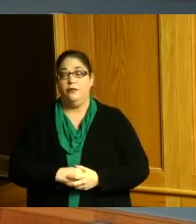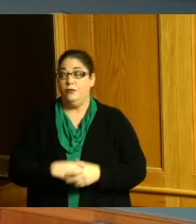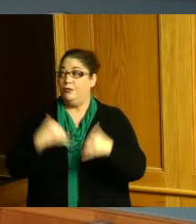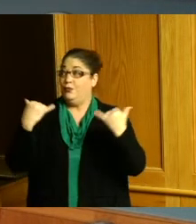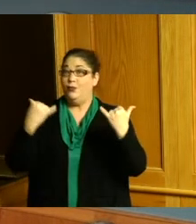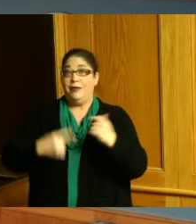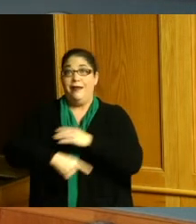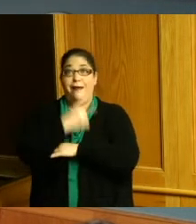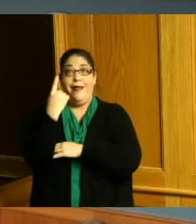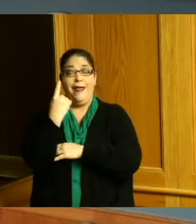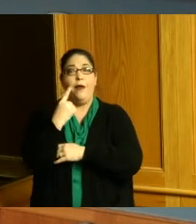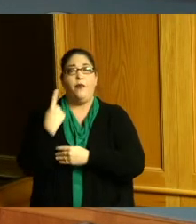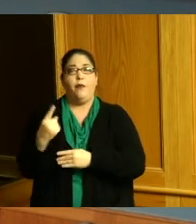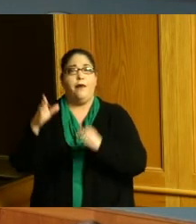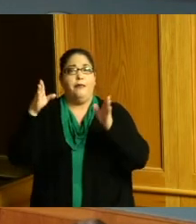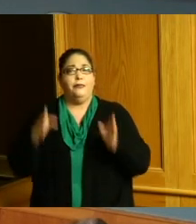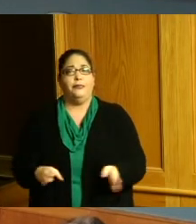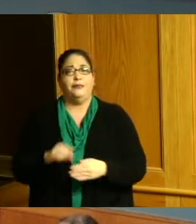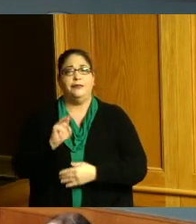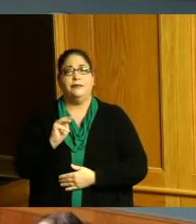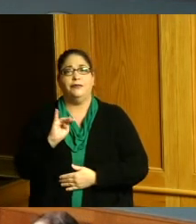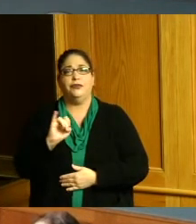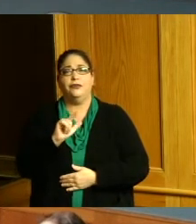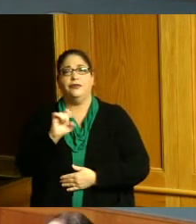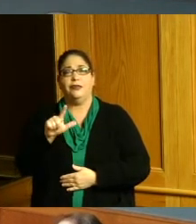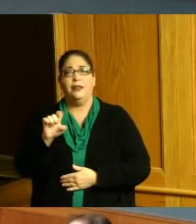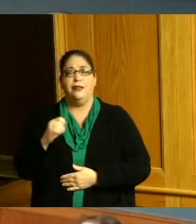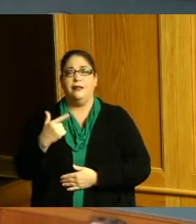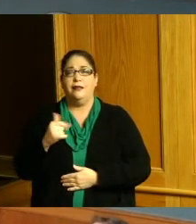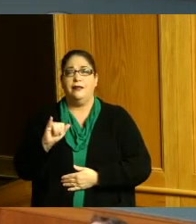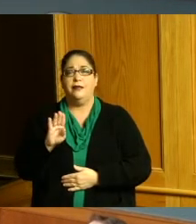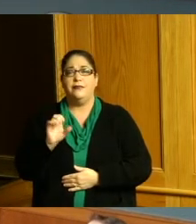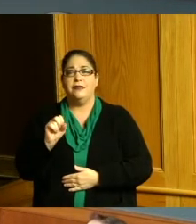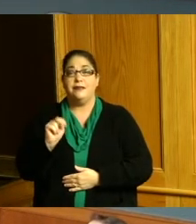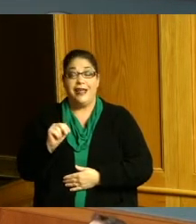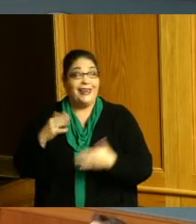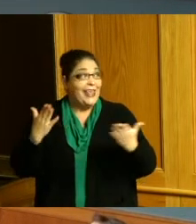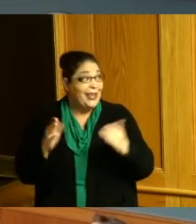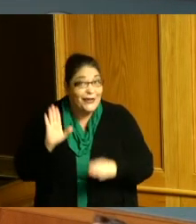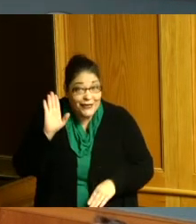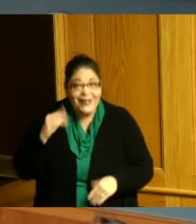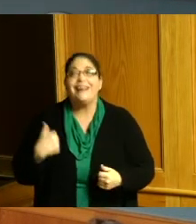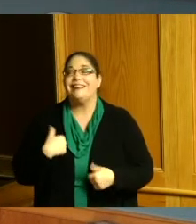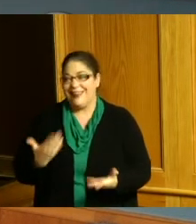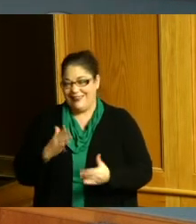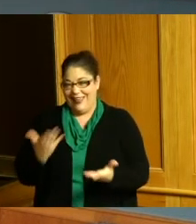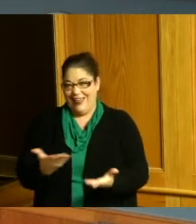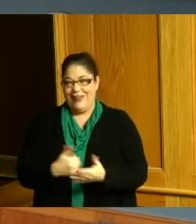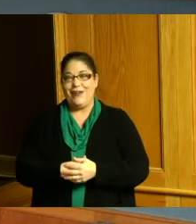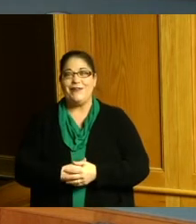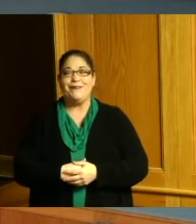persons is Michelle Gibson is she here oh she is here very good and so I would just like to